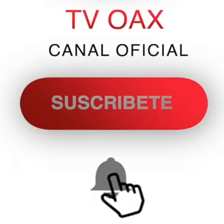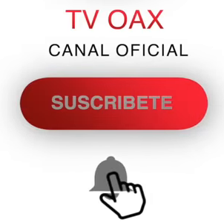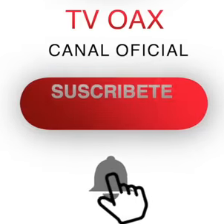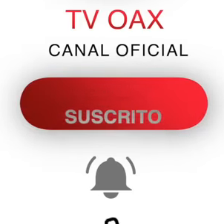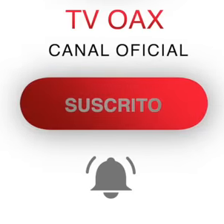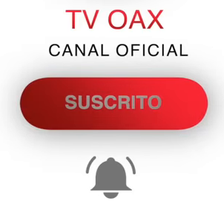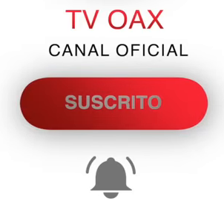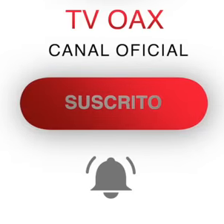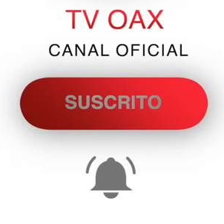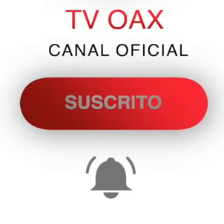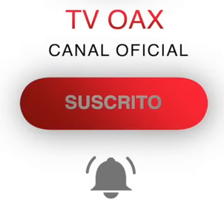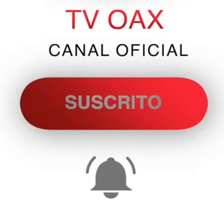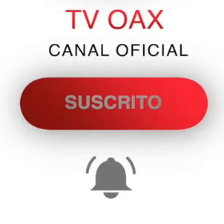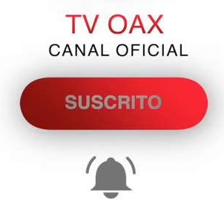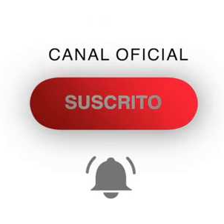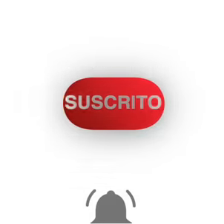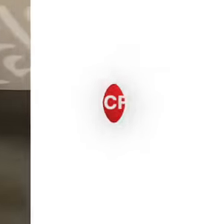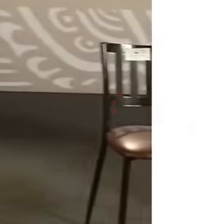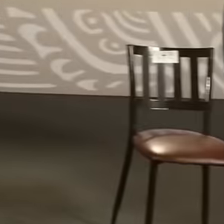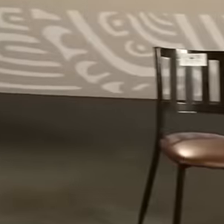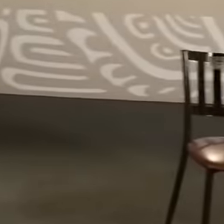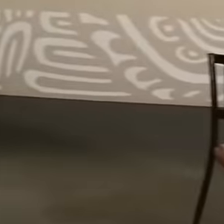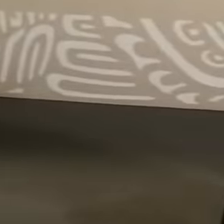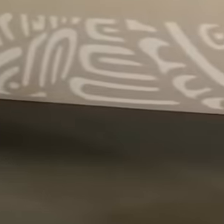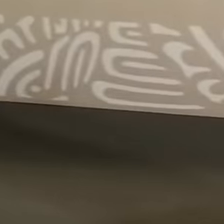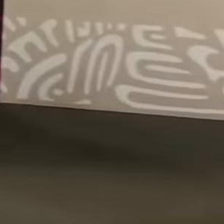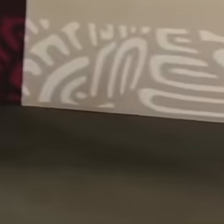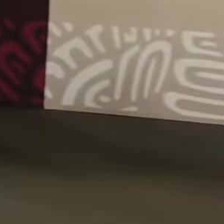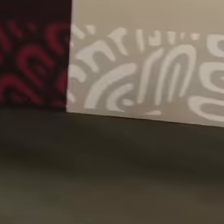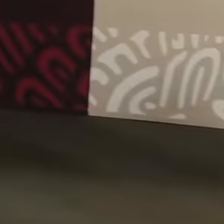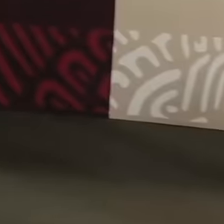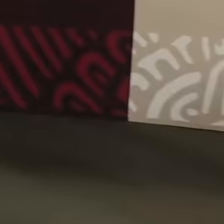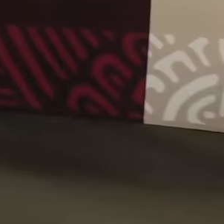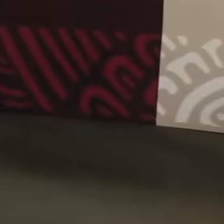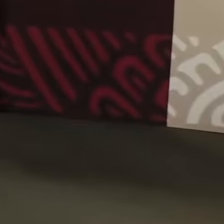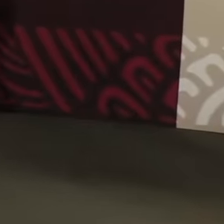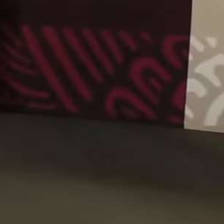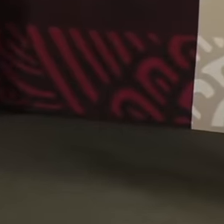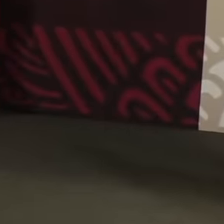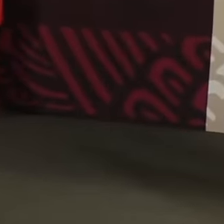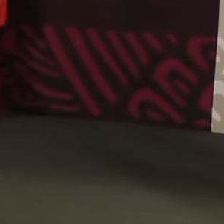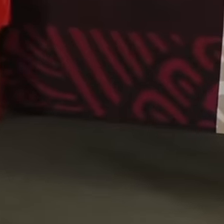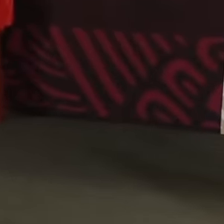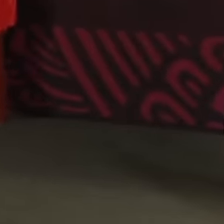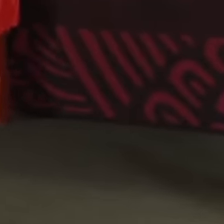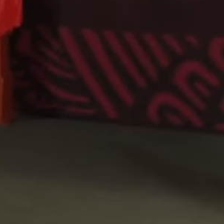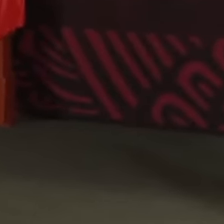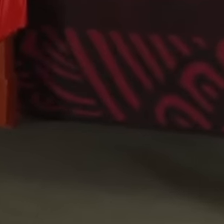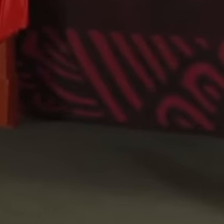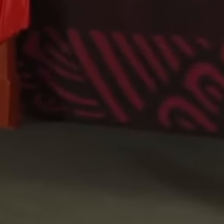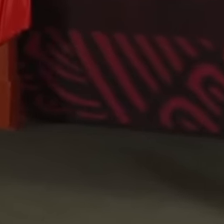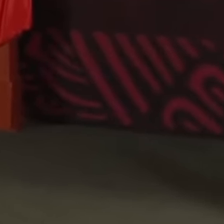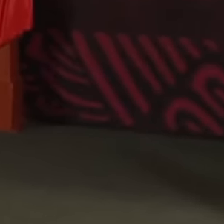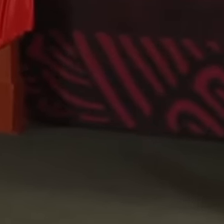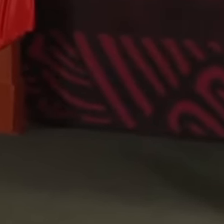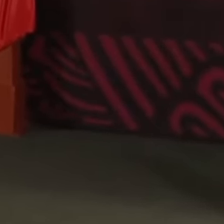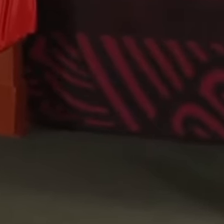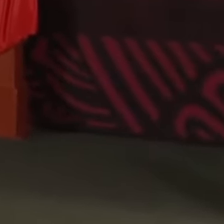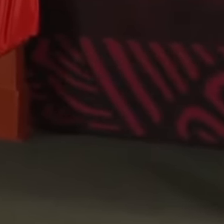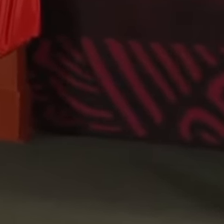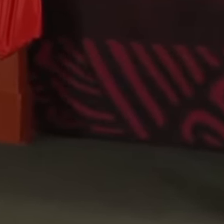taking advantage of the last days of President Amlo in the